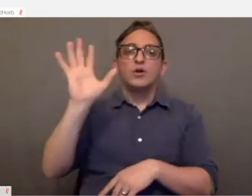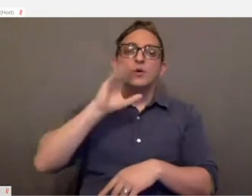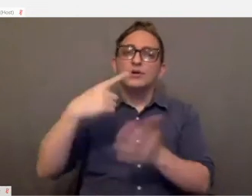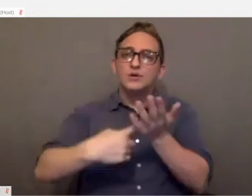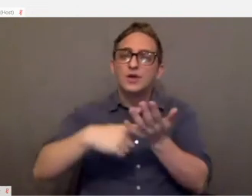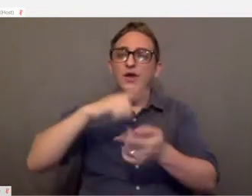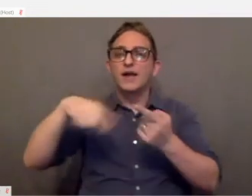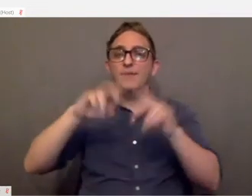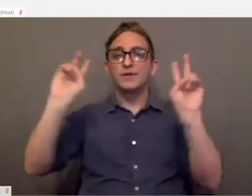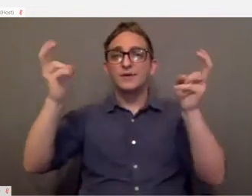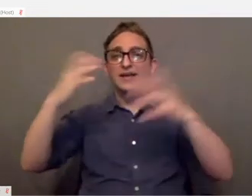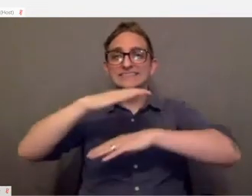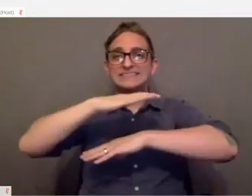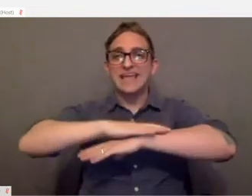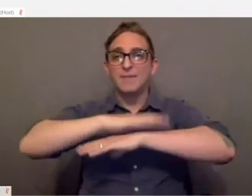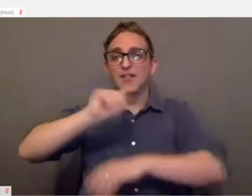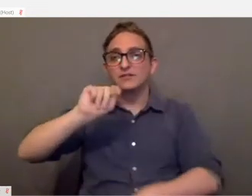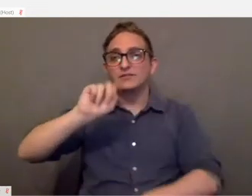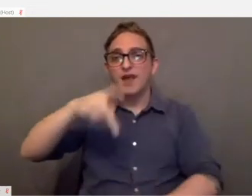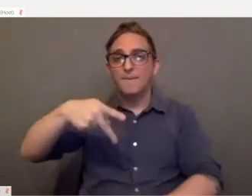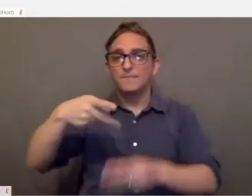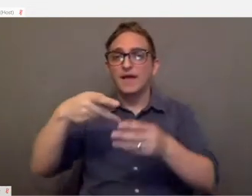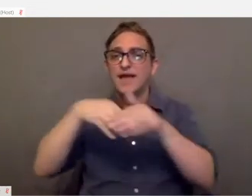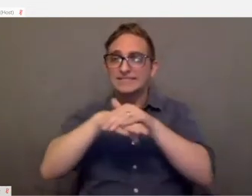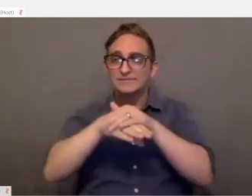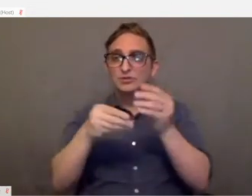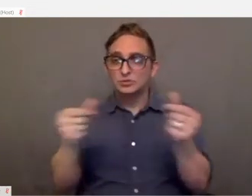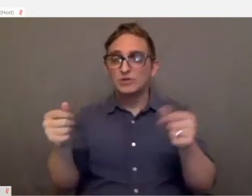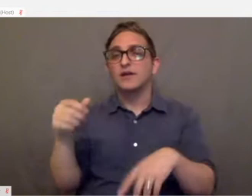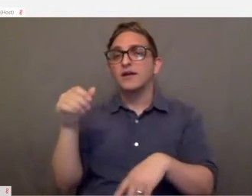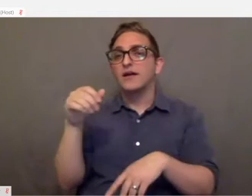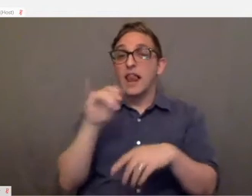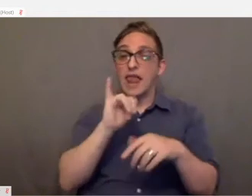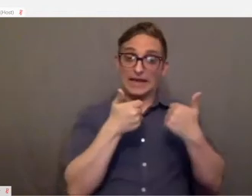When I talk about gaming and staying socially connected, we're not just talking about on